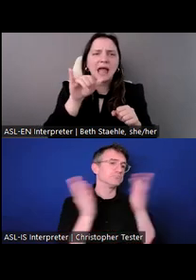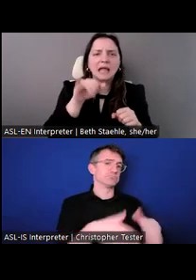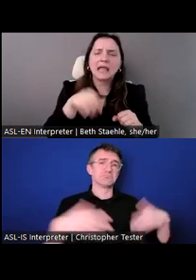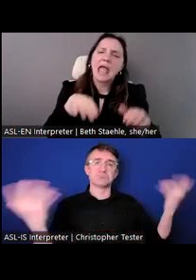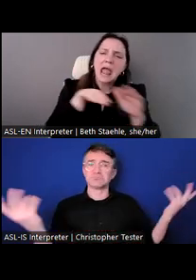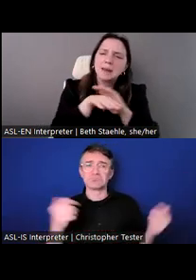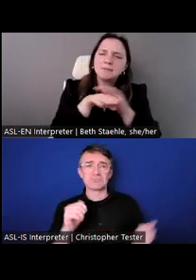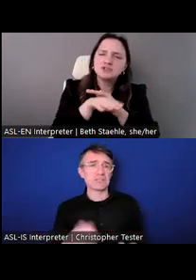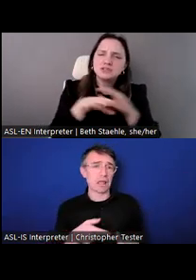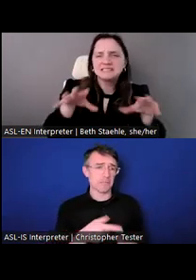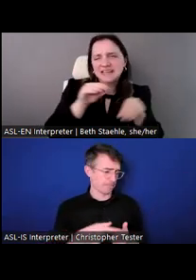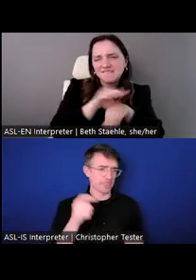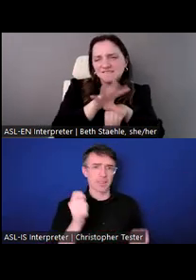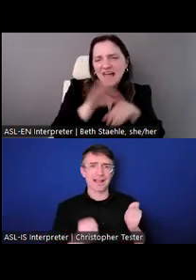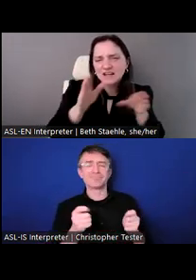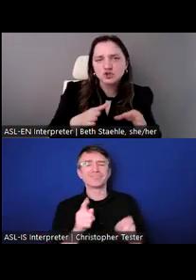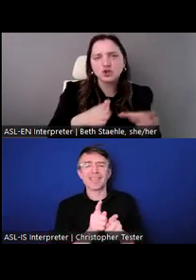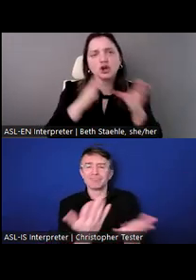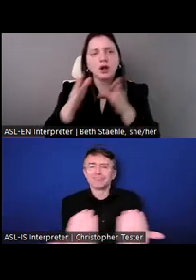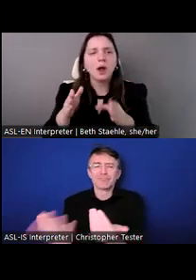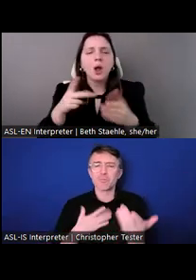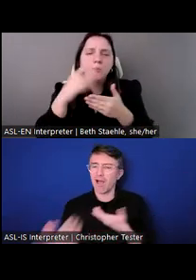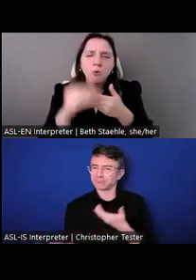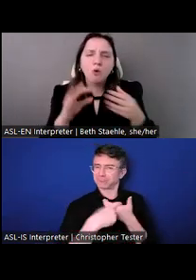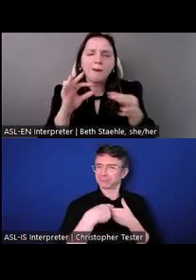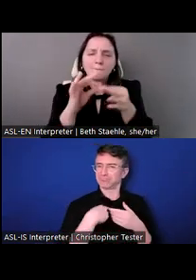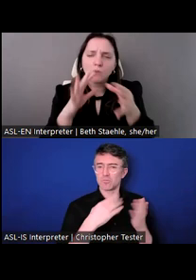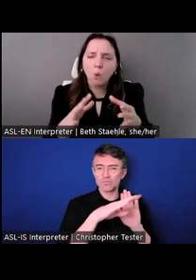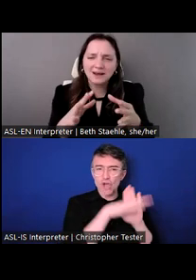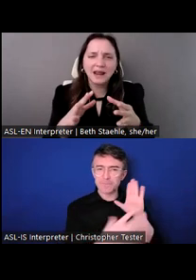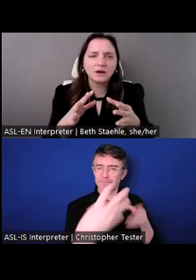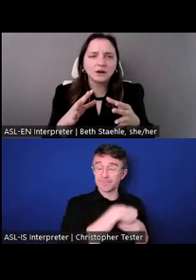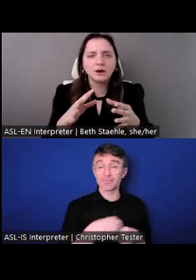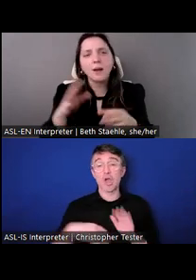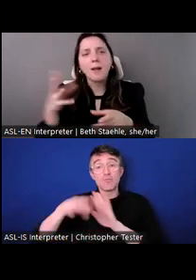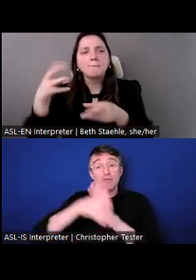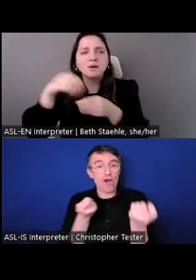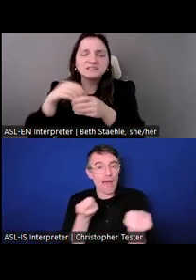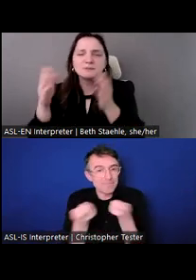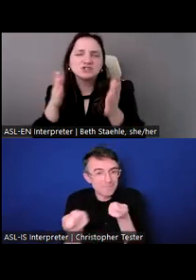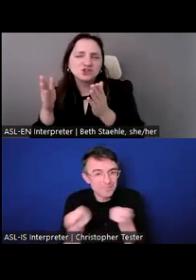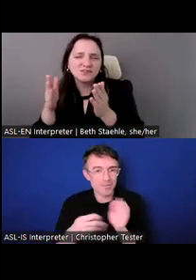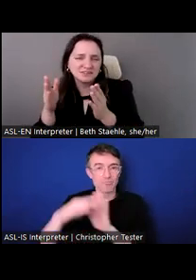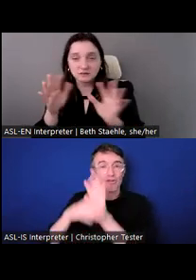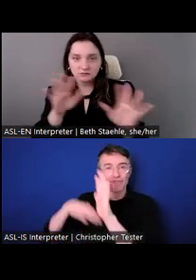These are the folks on the frontlines, as I say, they're talking to students and parents